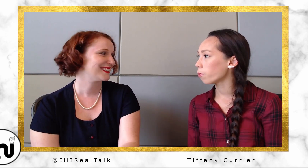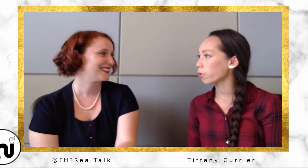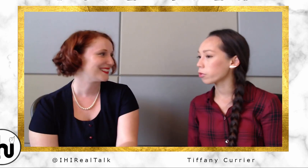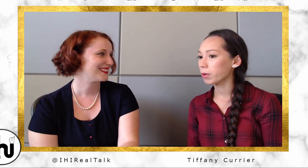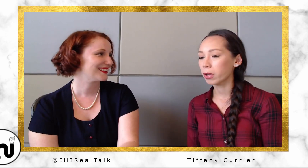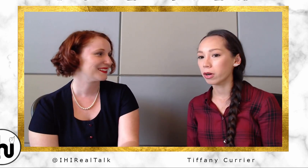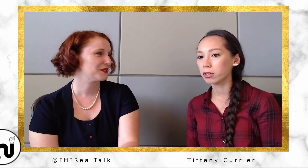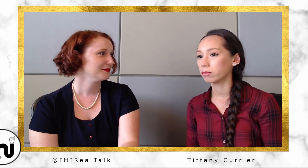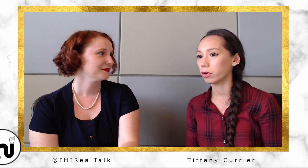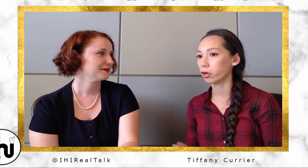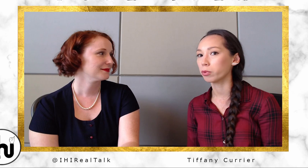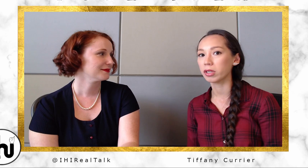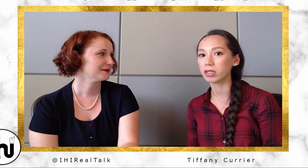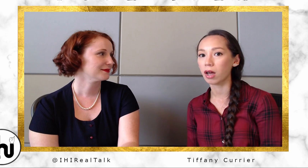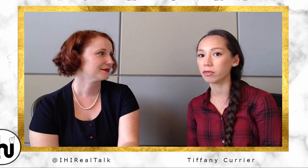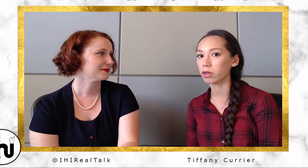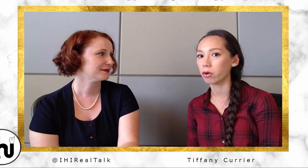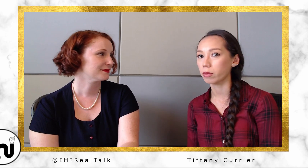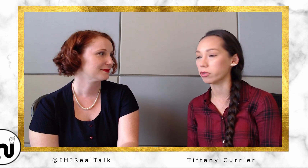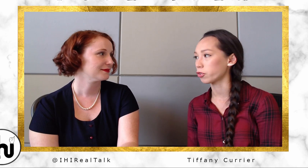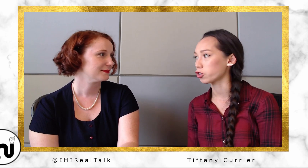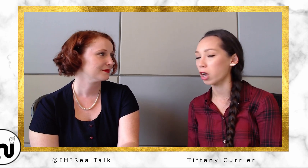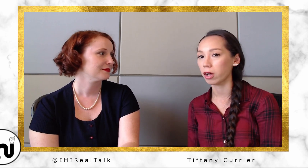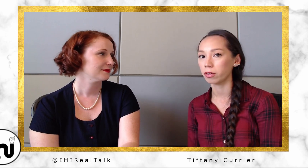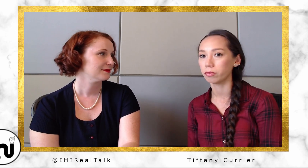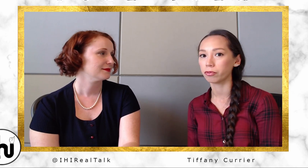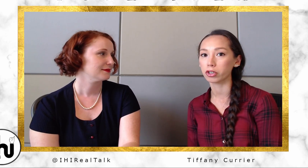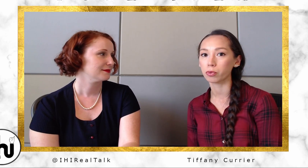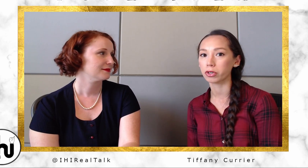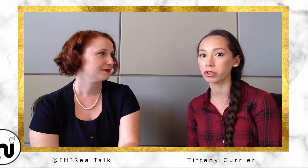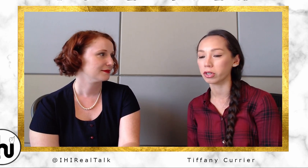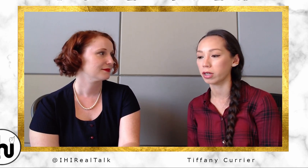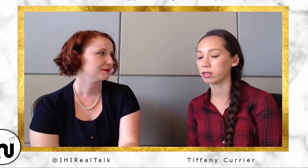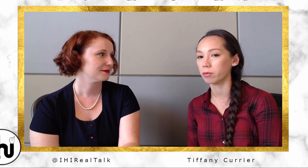Tiffany: Both my parents, they are completely deaf, so I was the first child. Firstborn usually ends up being